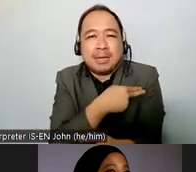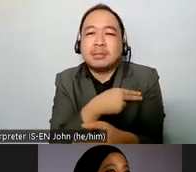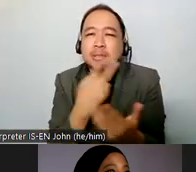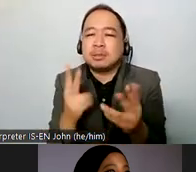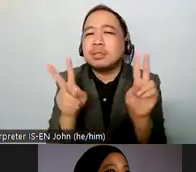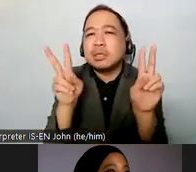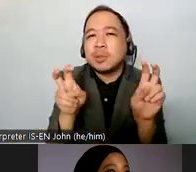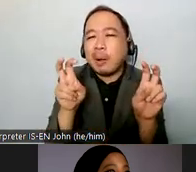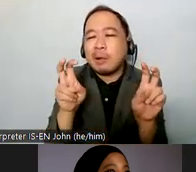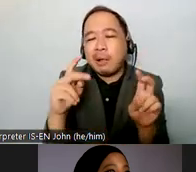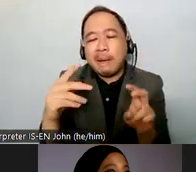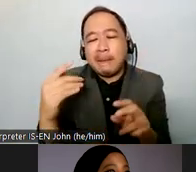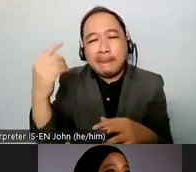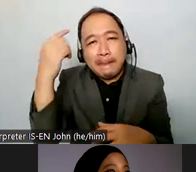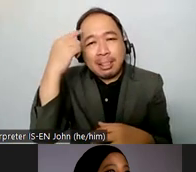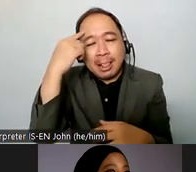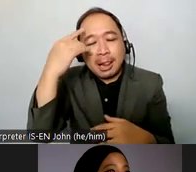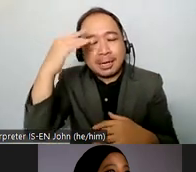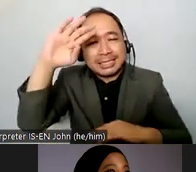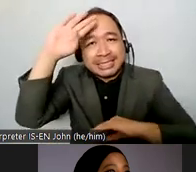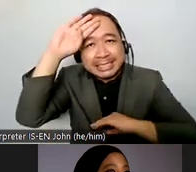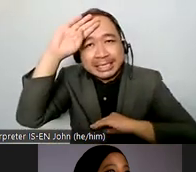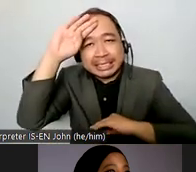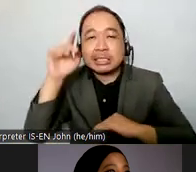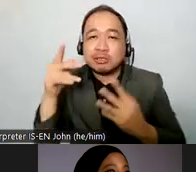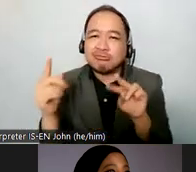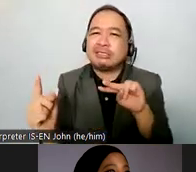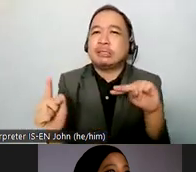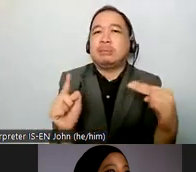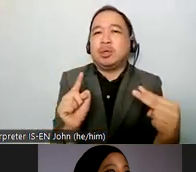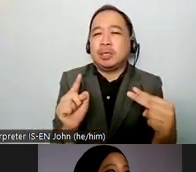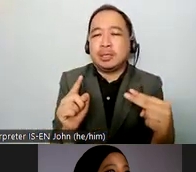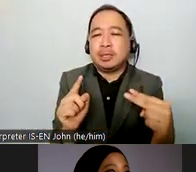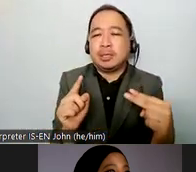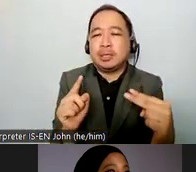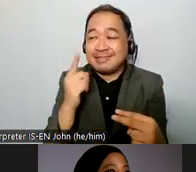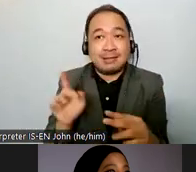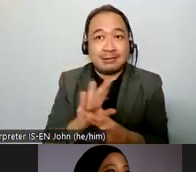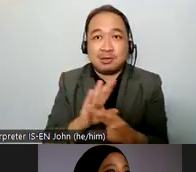i'm not trying to debate what any people use to refer to as a framework for their own needs and